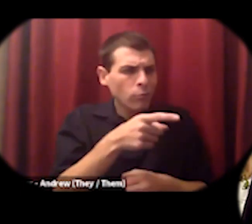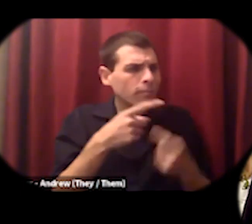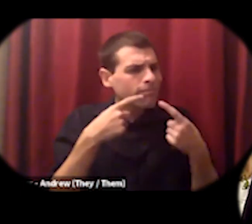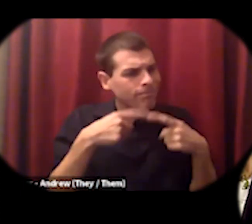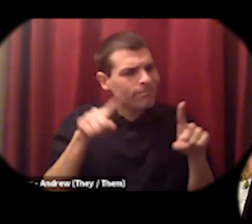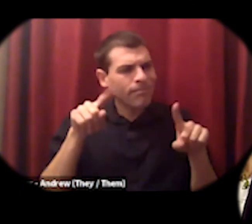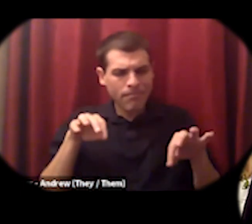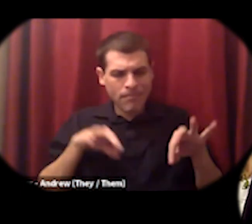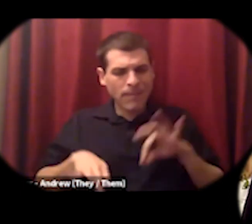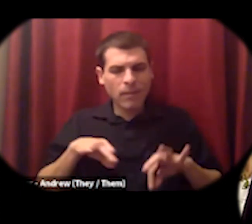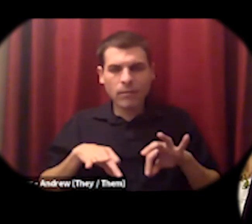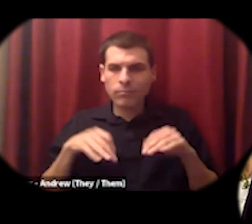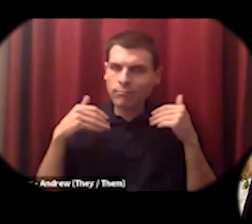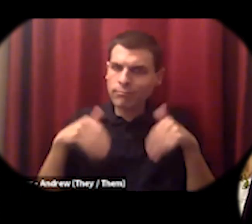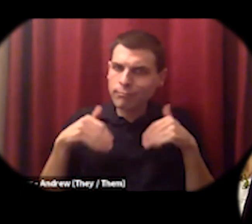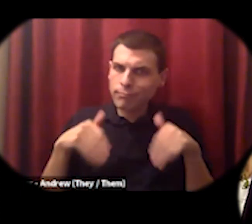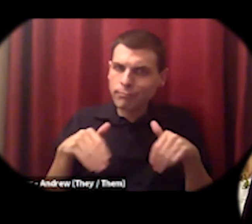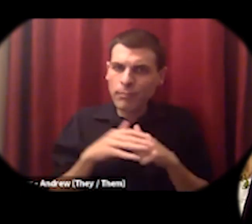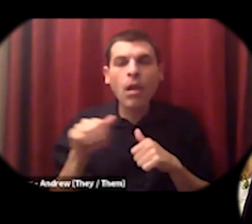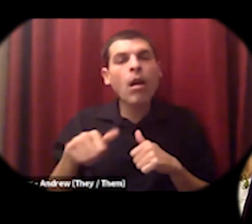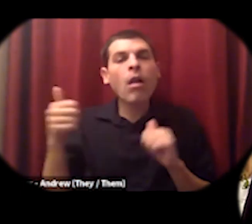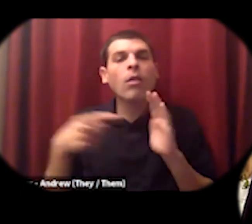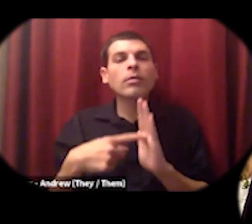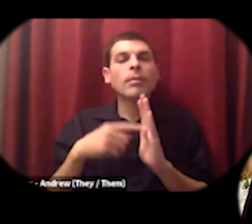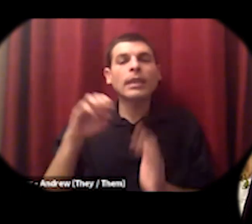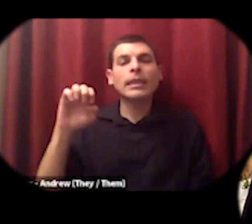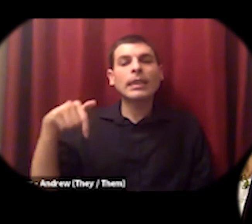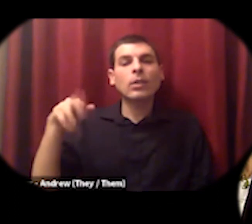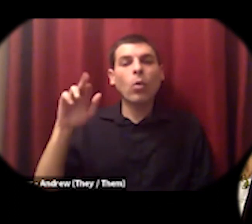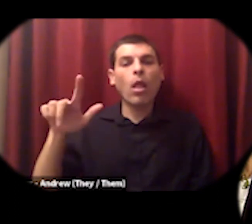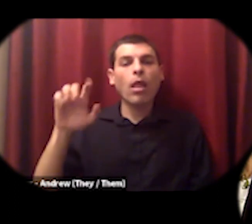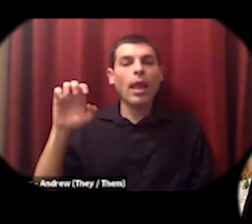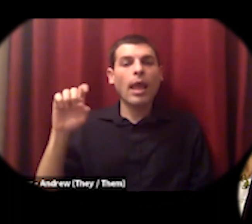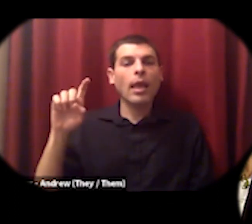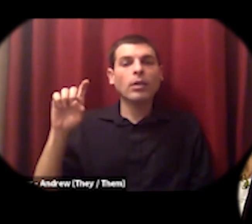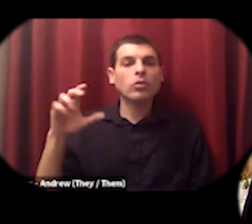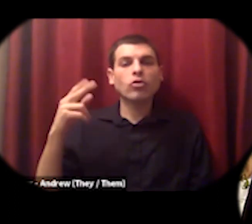like the example of equal exchange is totally possible and to remind you all equal exchange